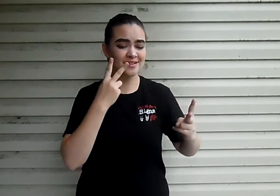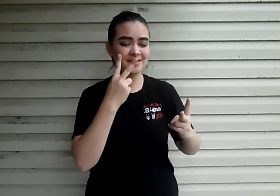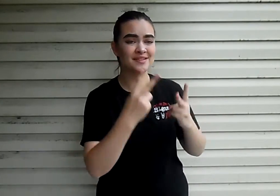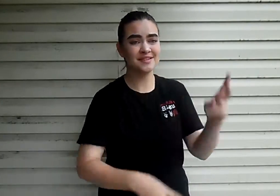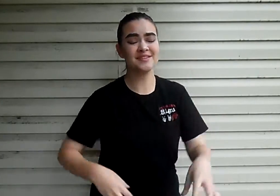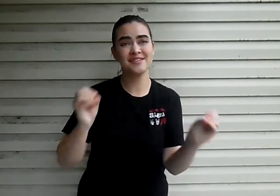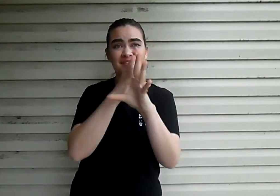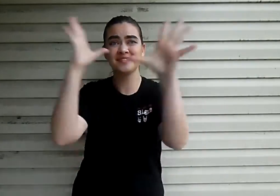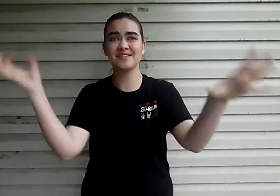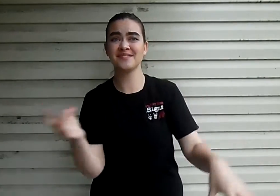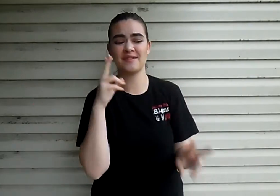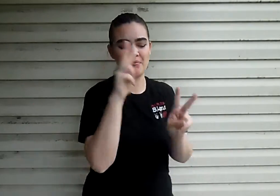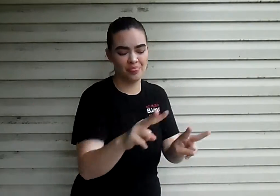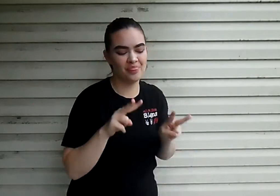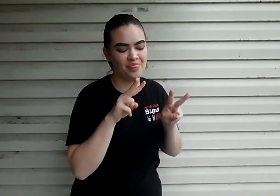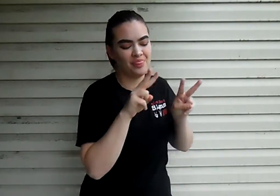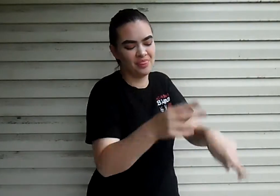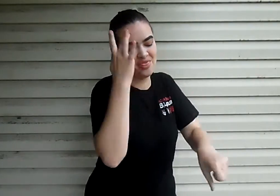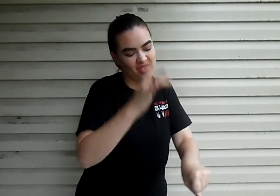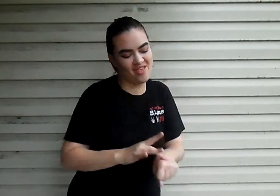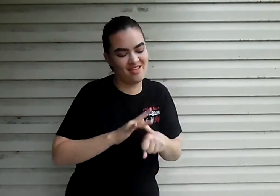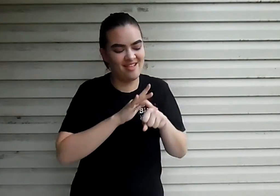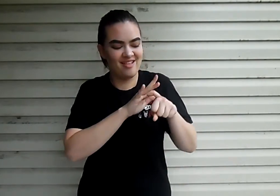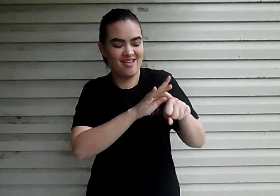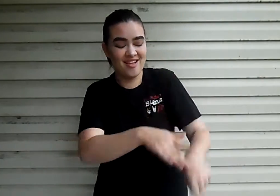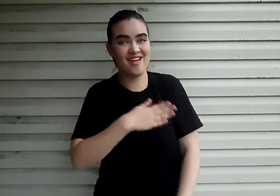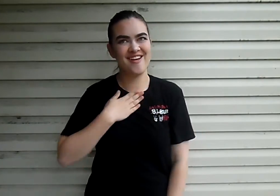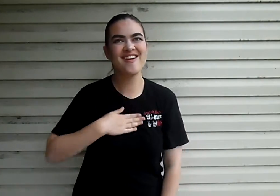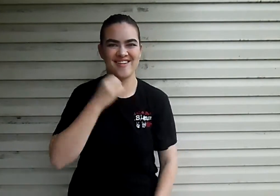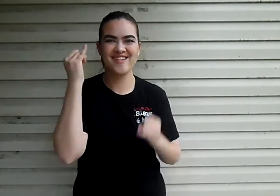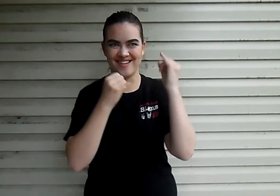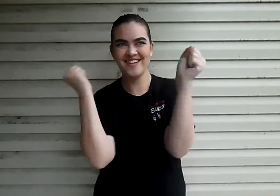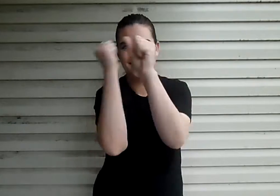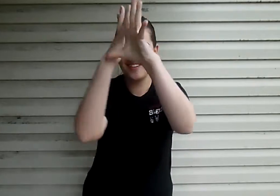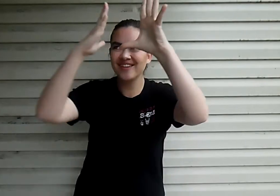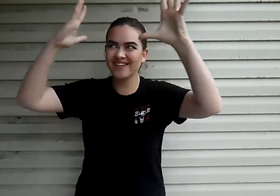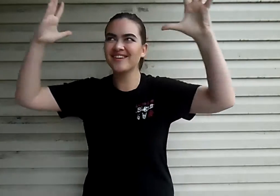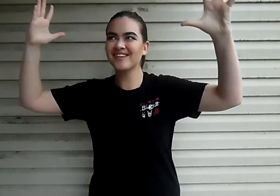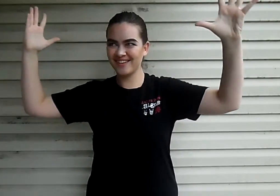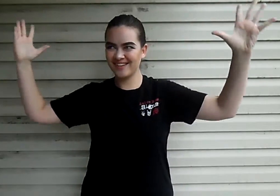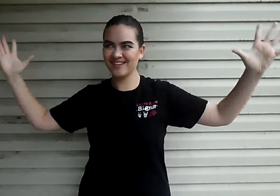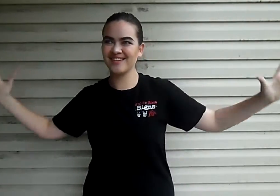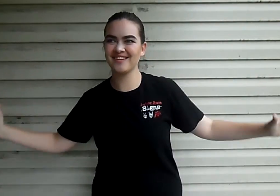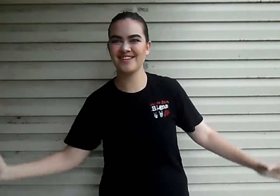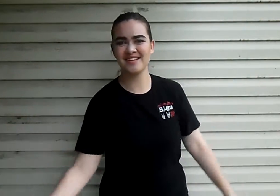We lost ourselves in the bright lights I wish you could have seen us